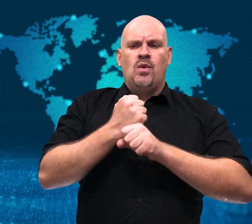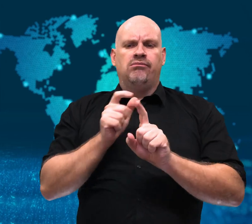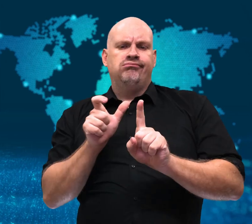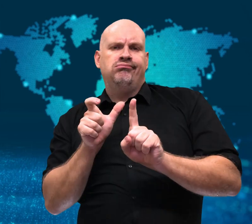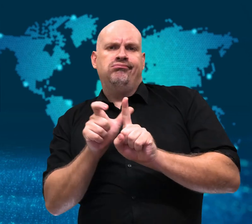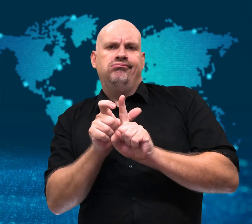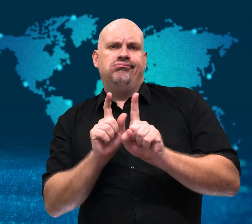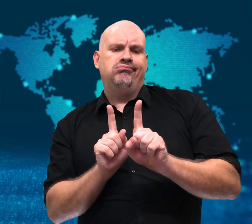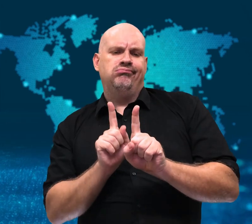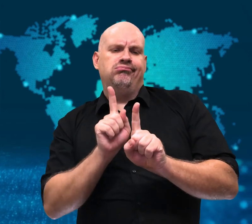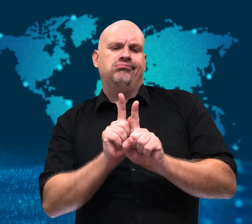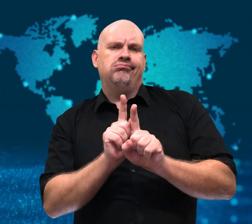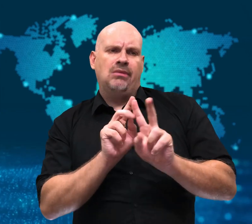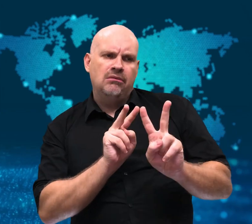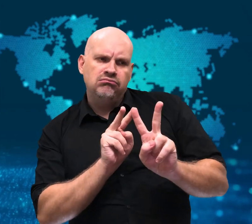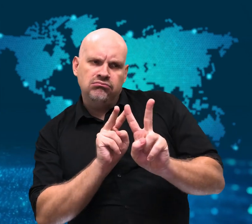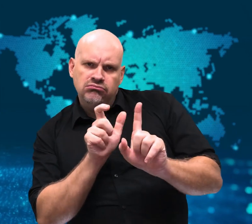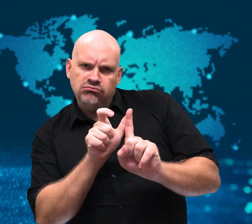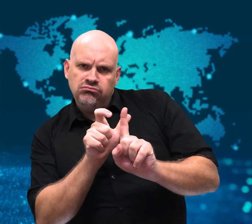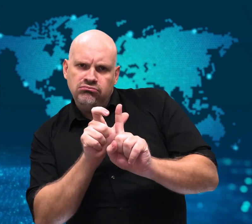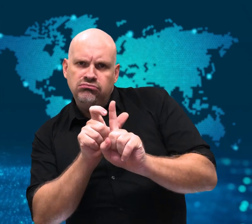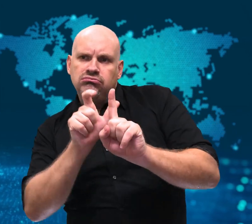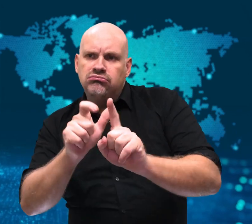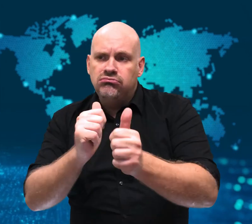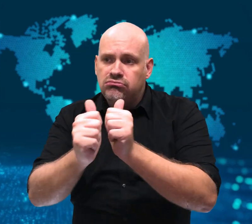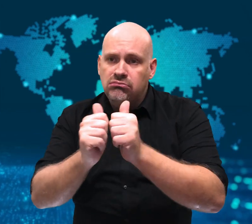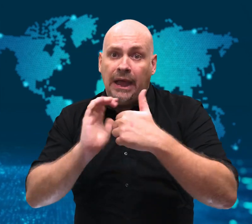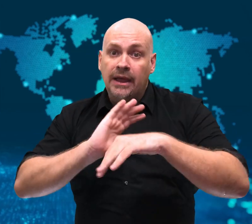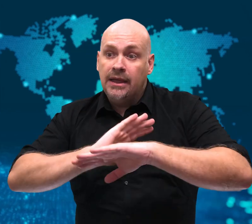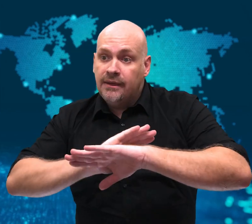chaperones to watch them.